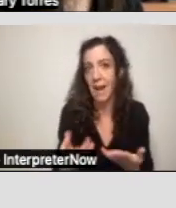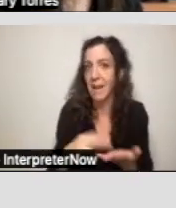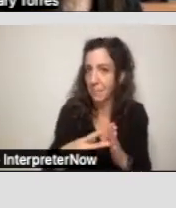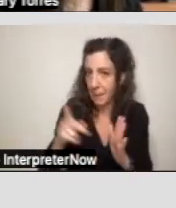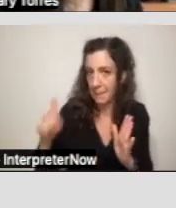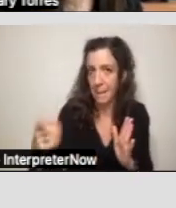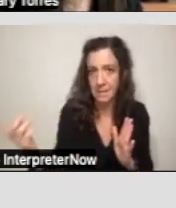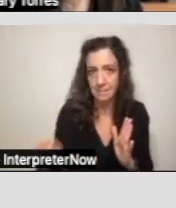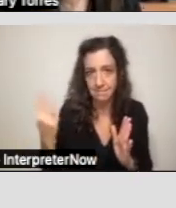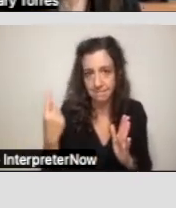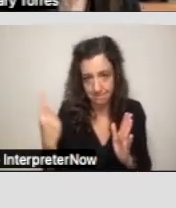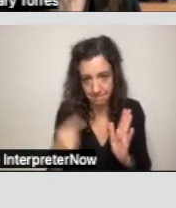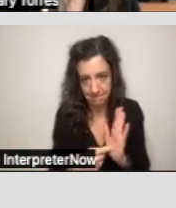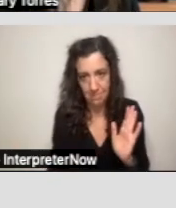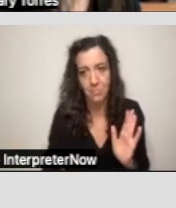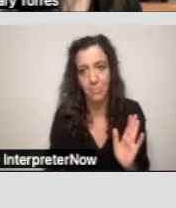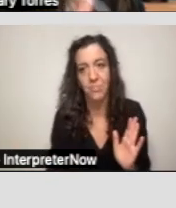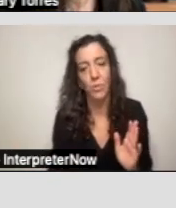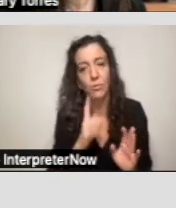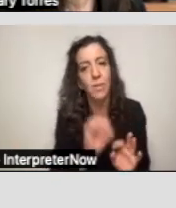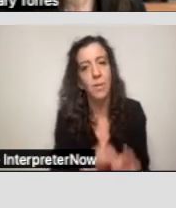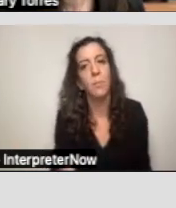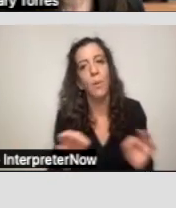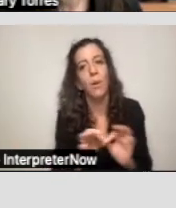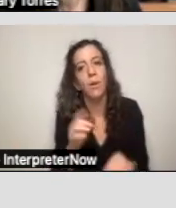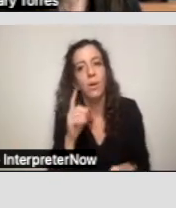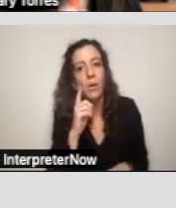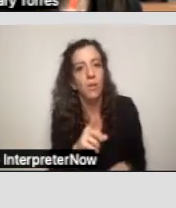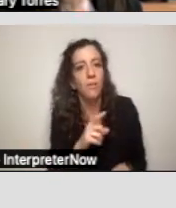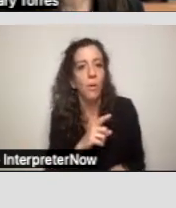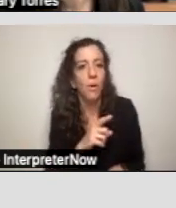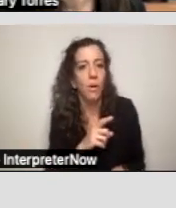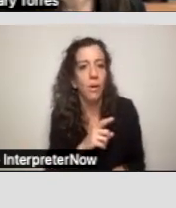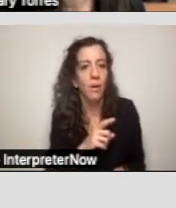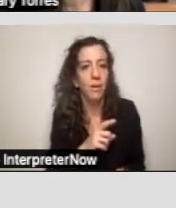So it's really, really important that if there's a service in there, you're following up to